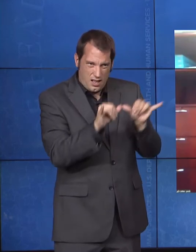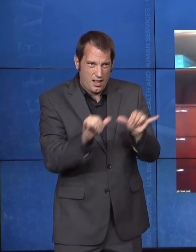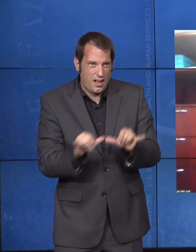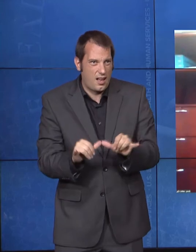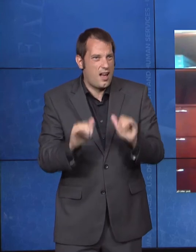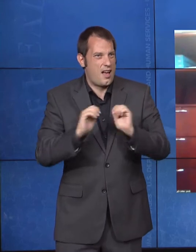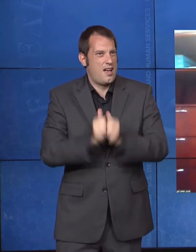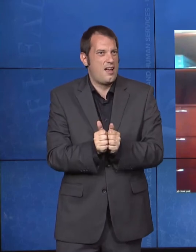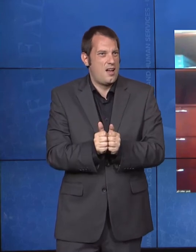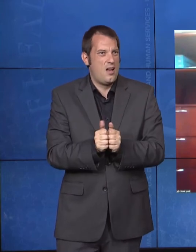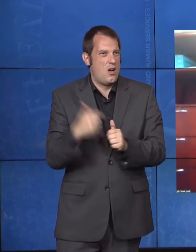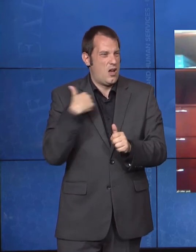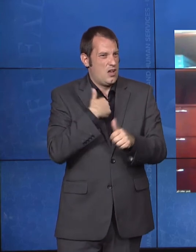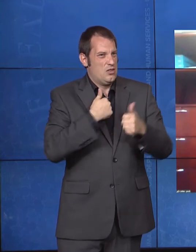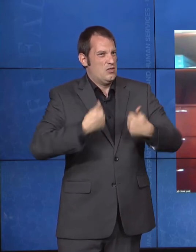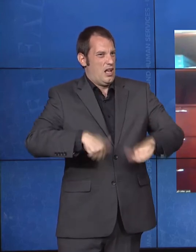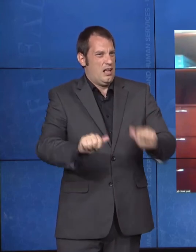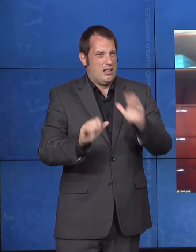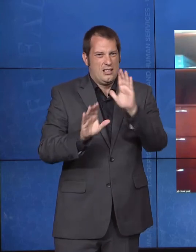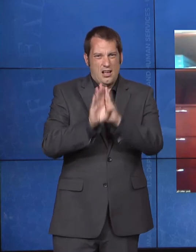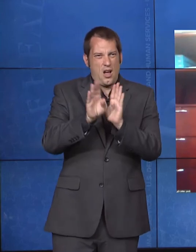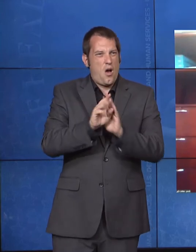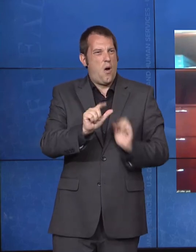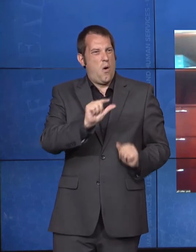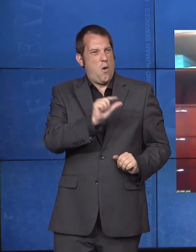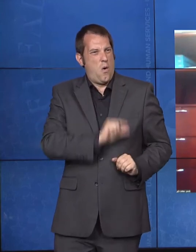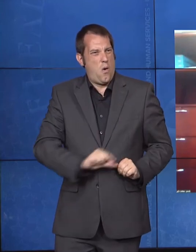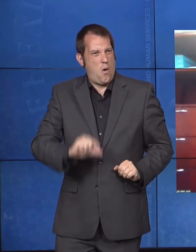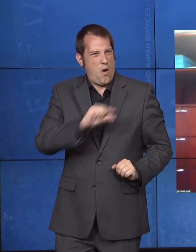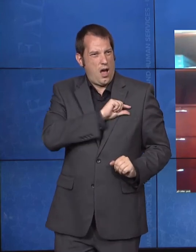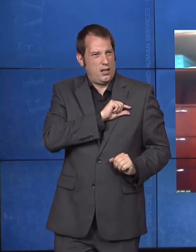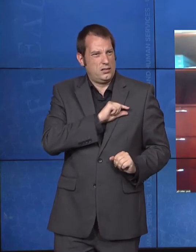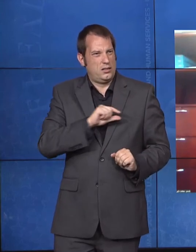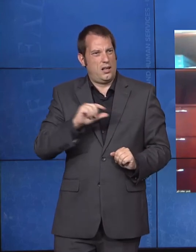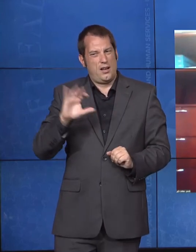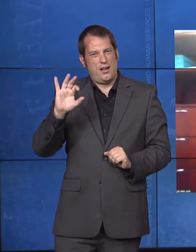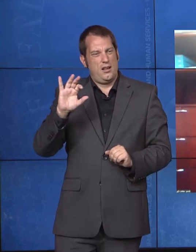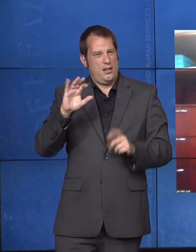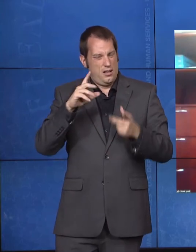a more complete strategy and work plan to align and coordinate activities both within